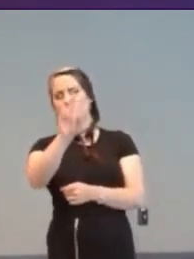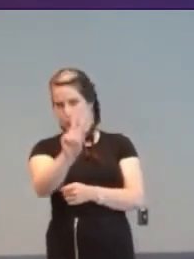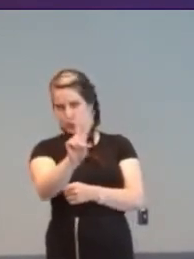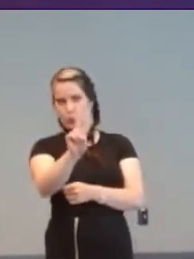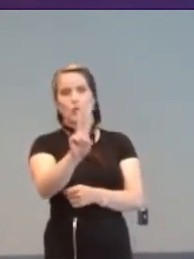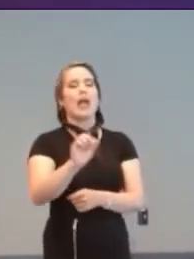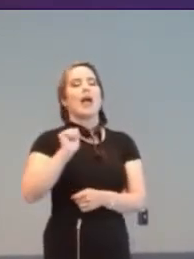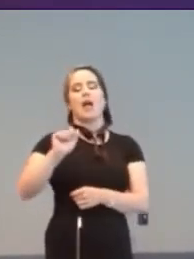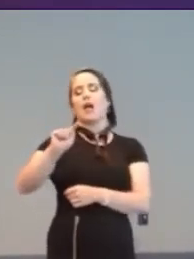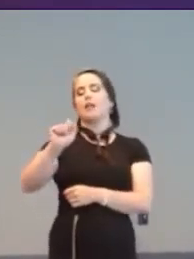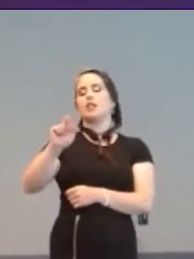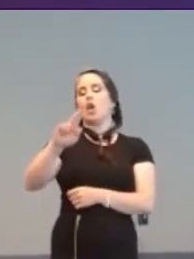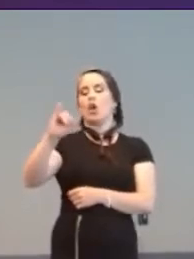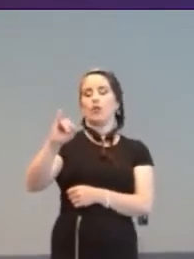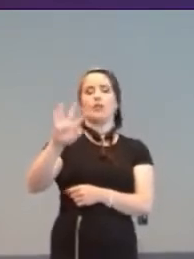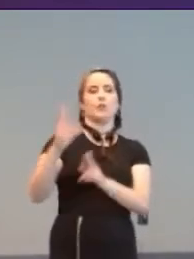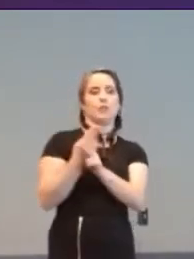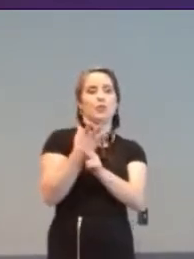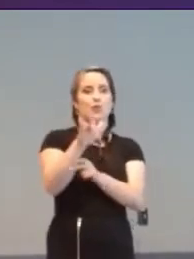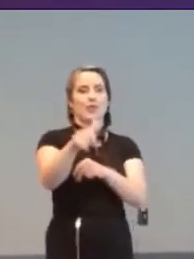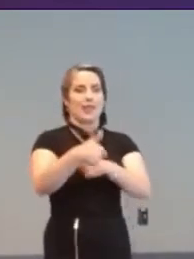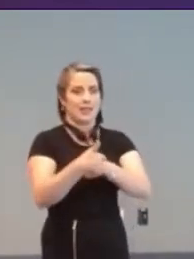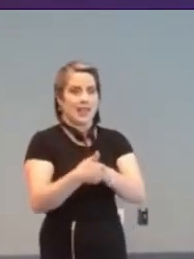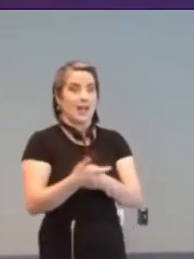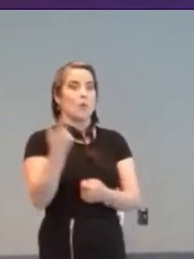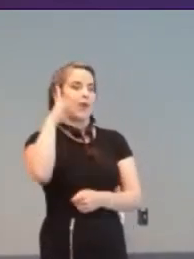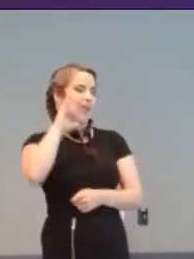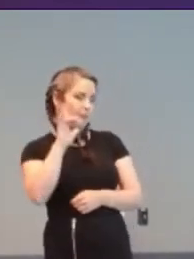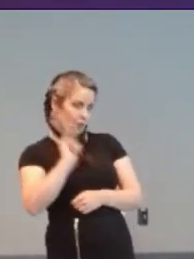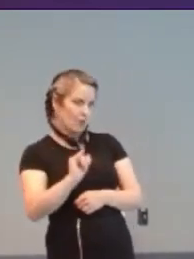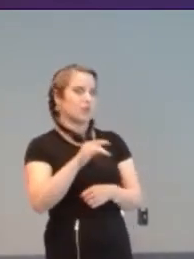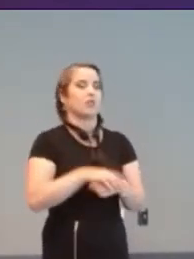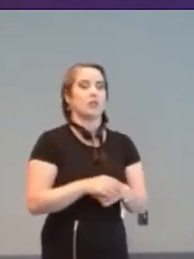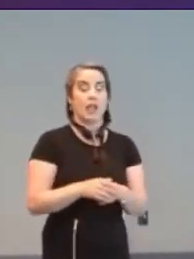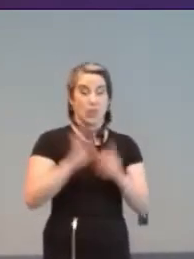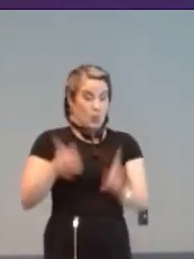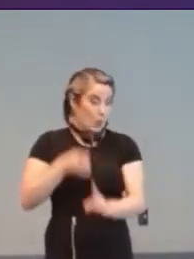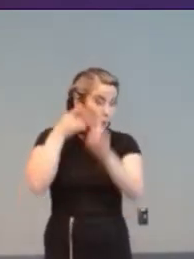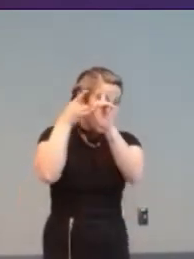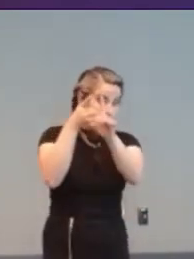a Brain Injury Rehab Unit in California. It was hoped that games could improve a range